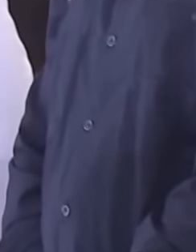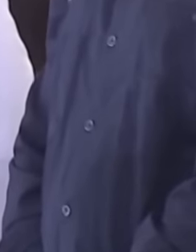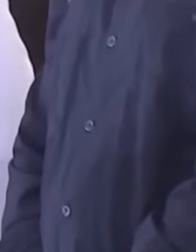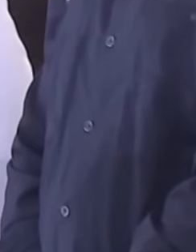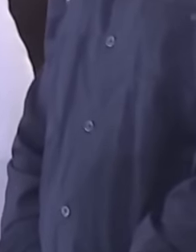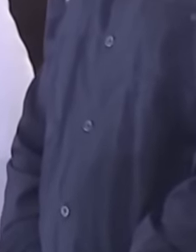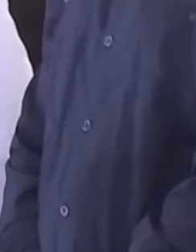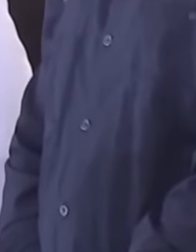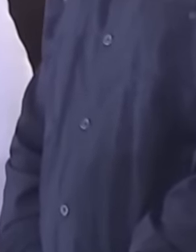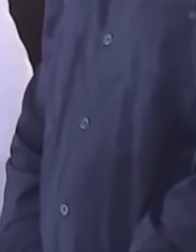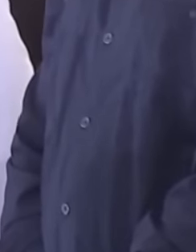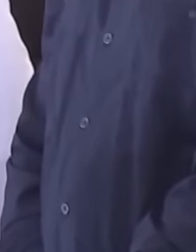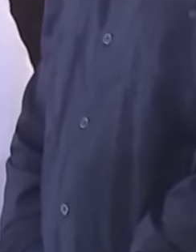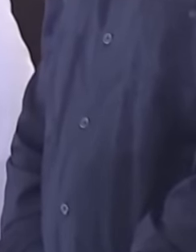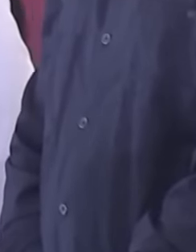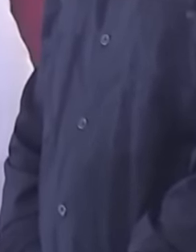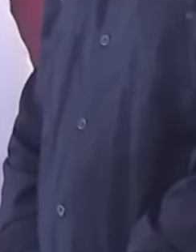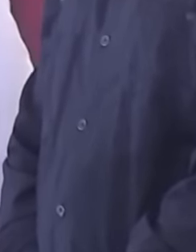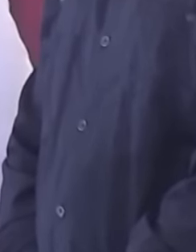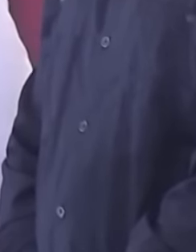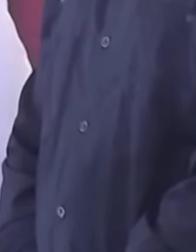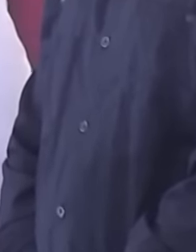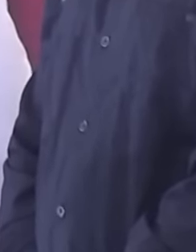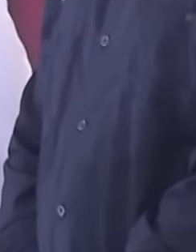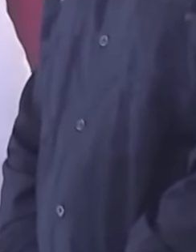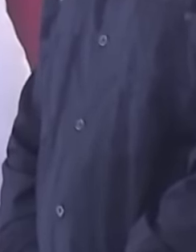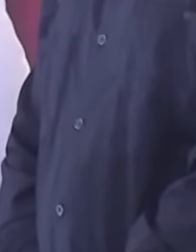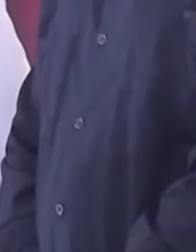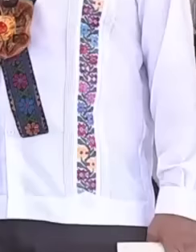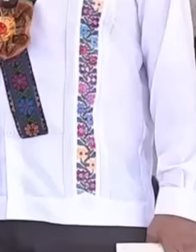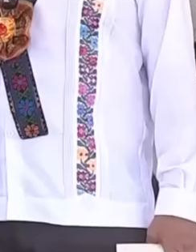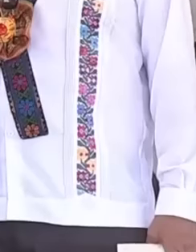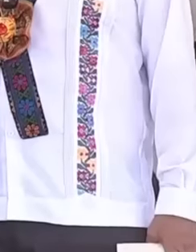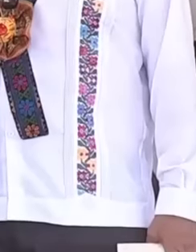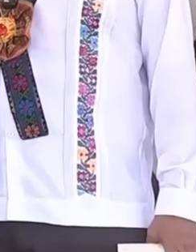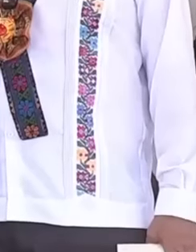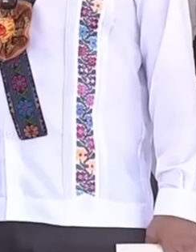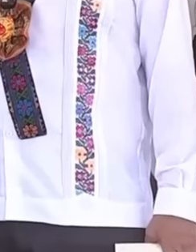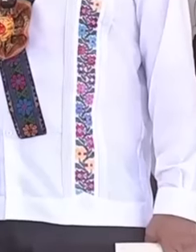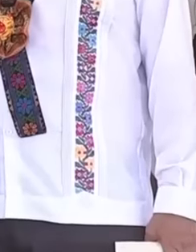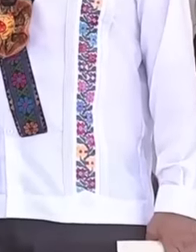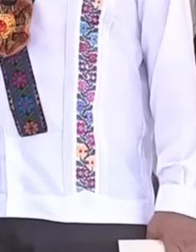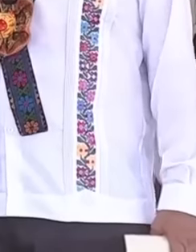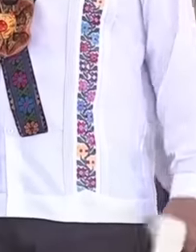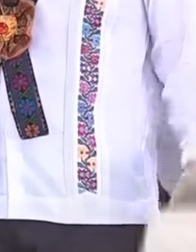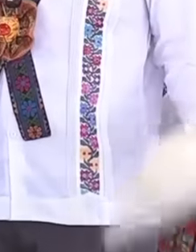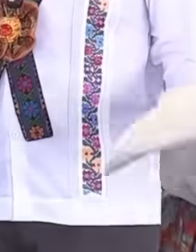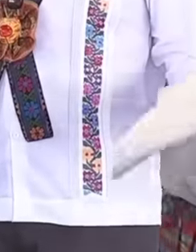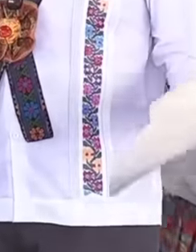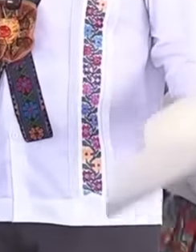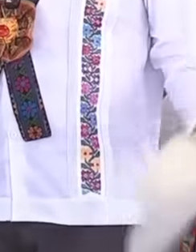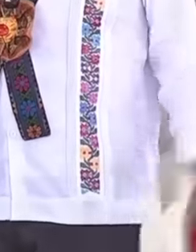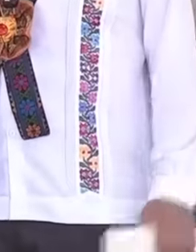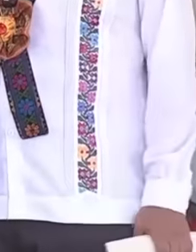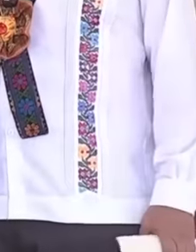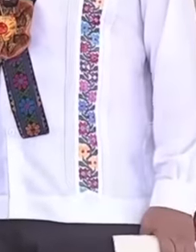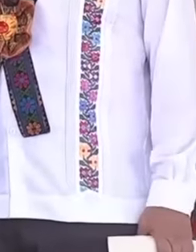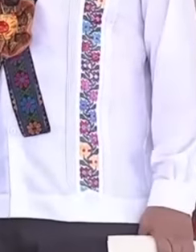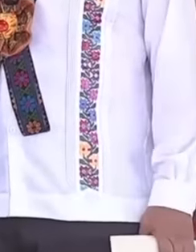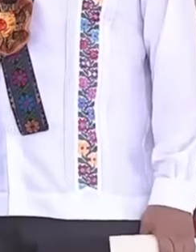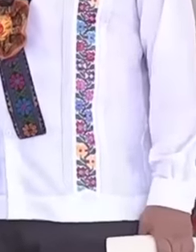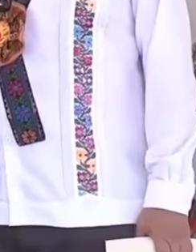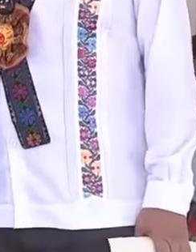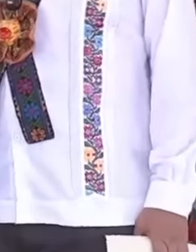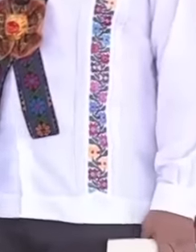thank you for the invitation but the minga is coming to marry you and leave you the pension